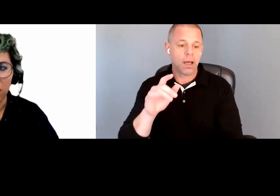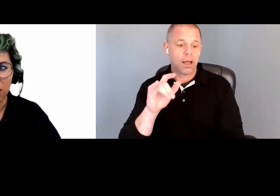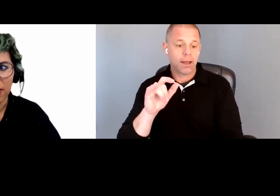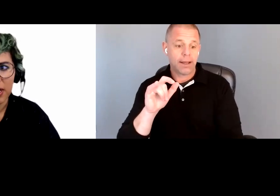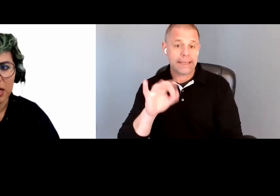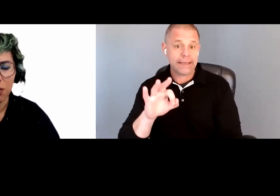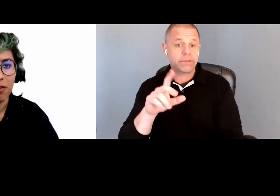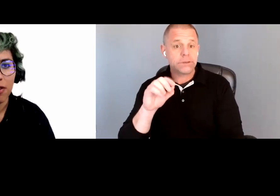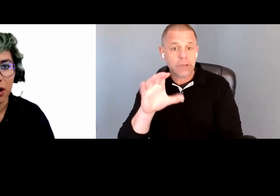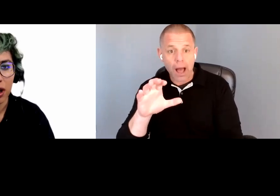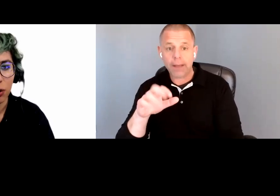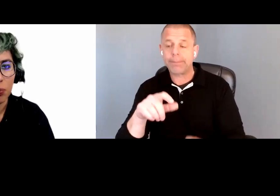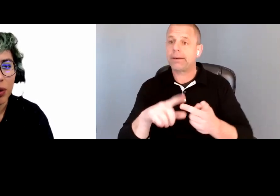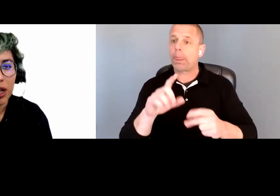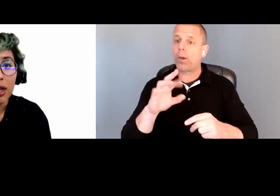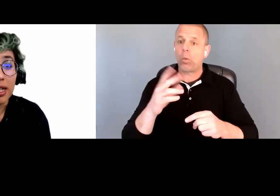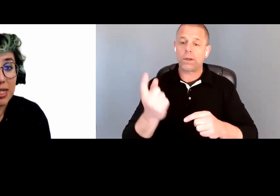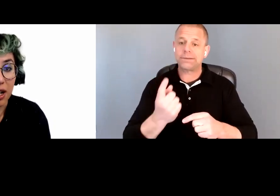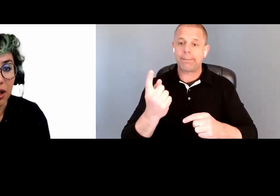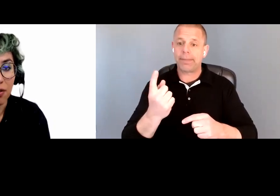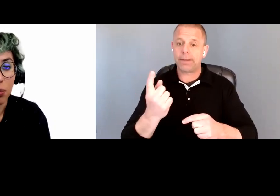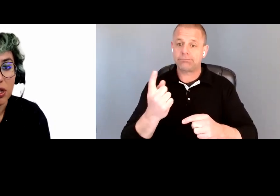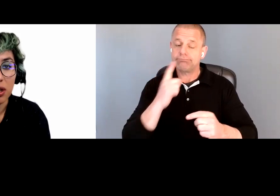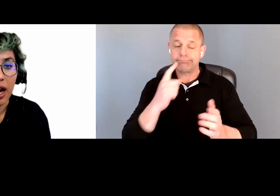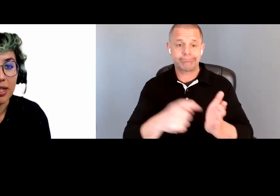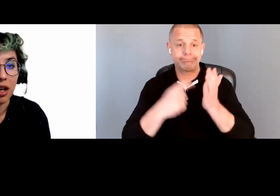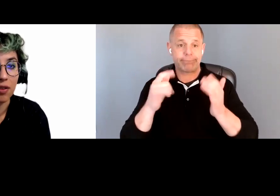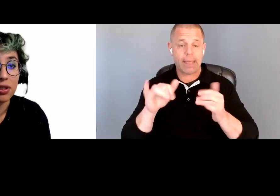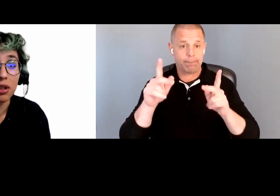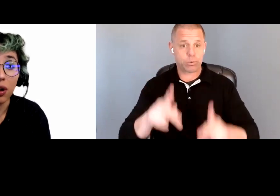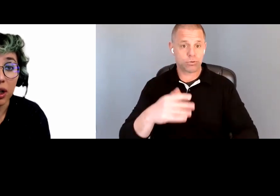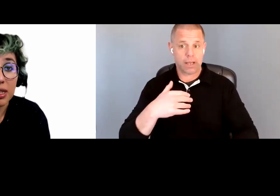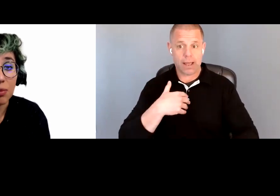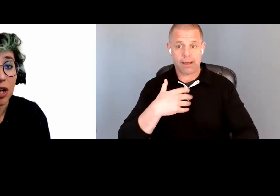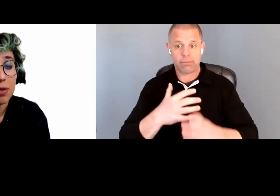or if it's something very necessary, if the person has a lot of stuttering, sometimes